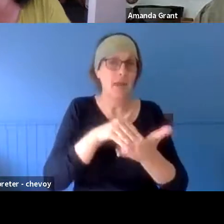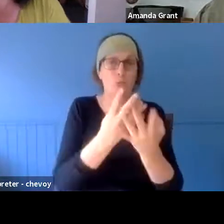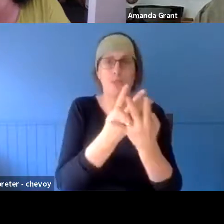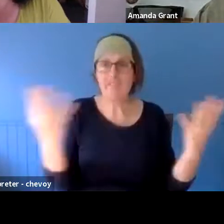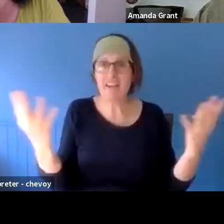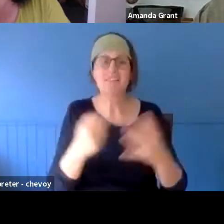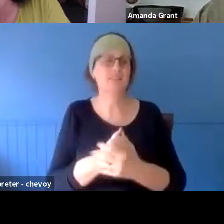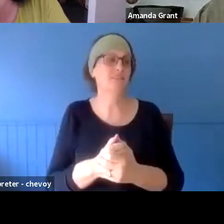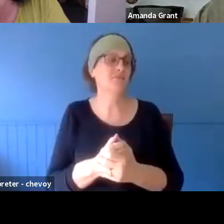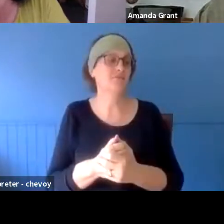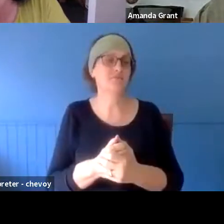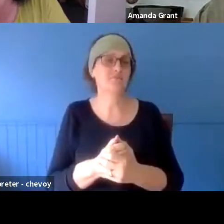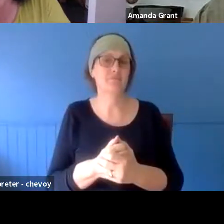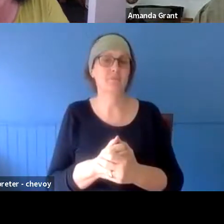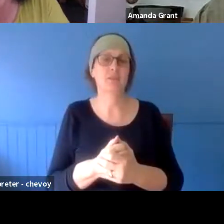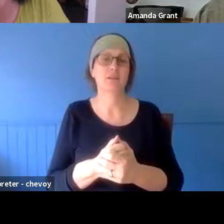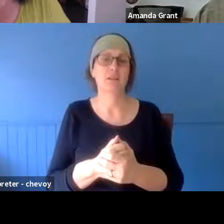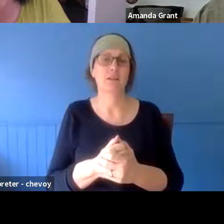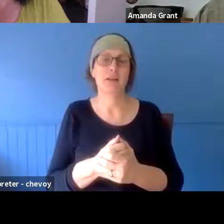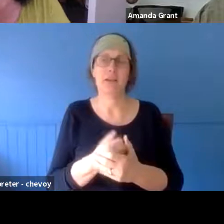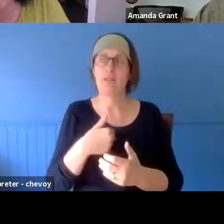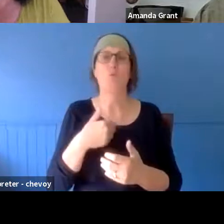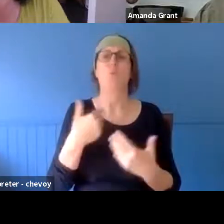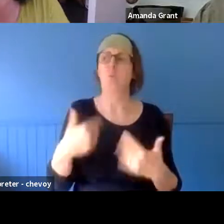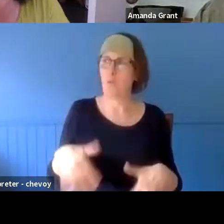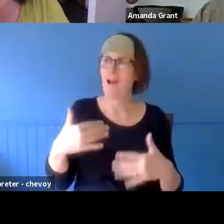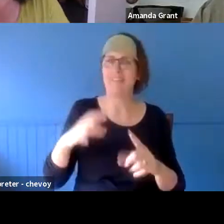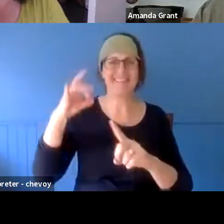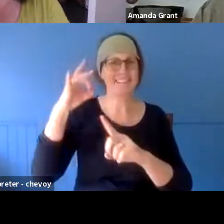underestimate the importance of organisations like them. But that